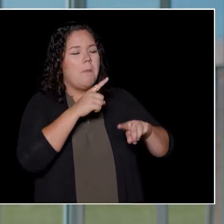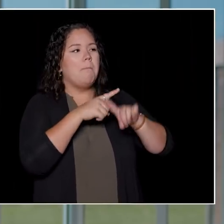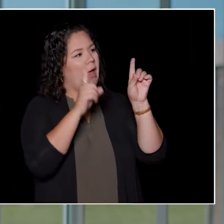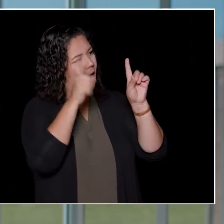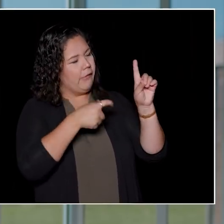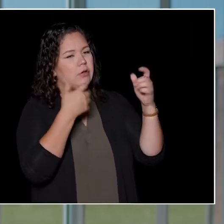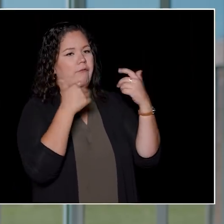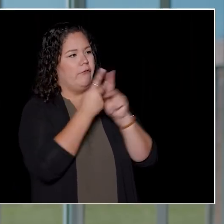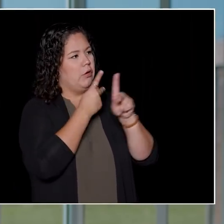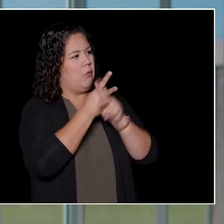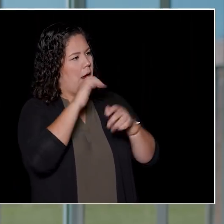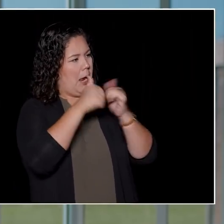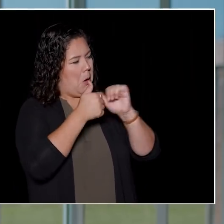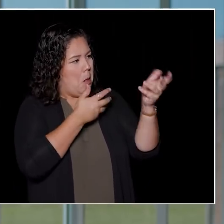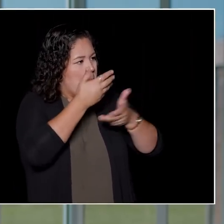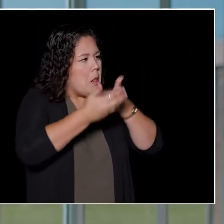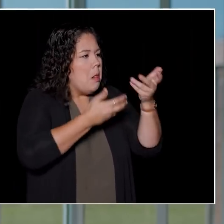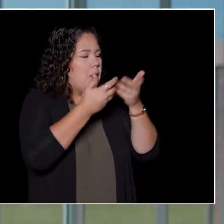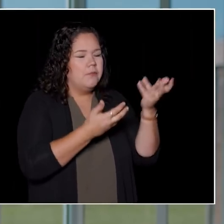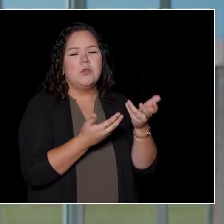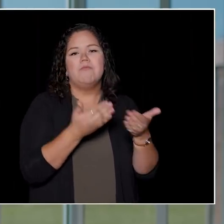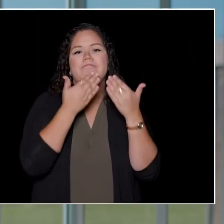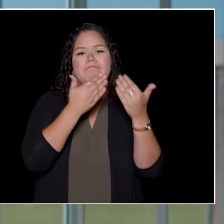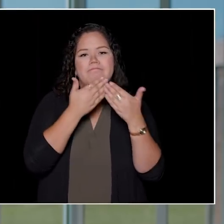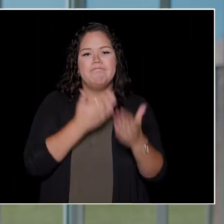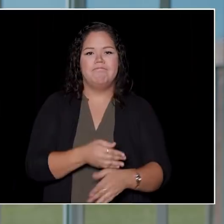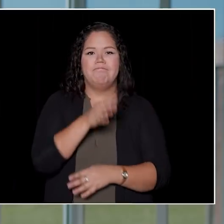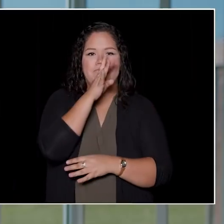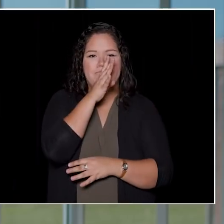(speaking in Halkomelem language)